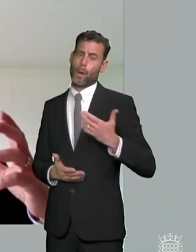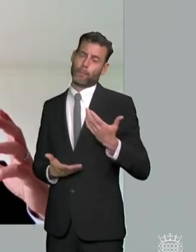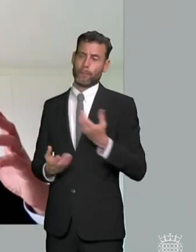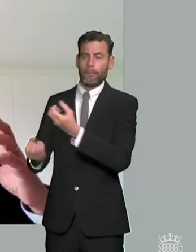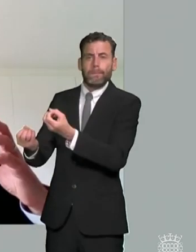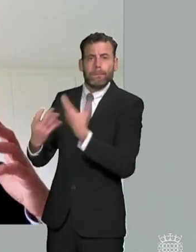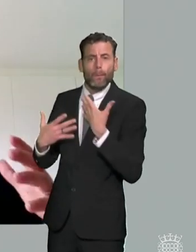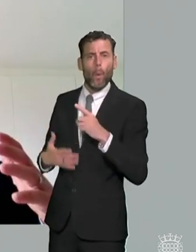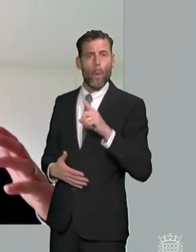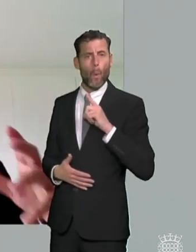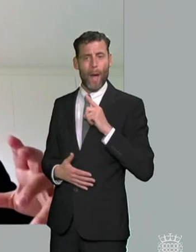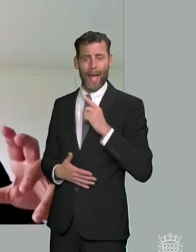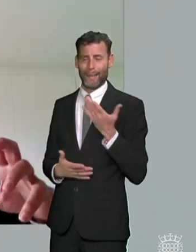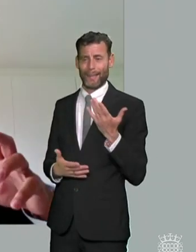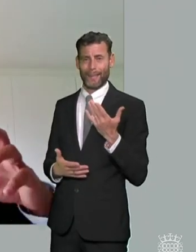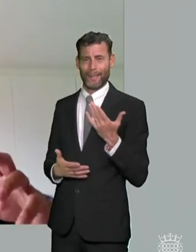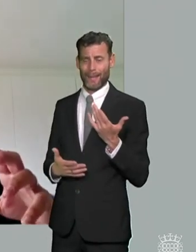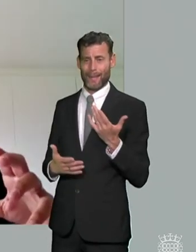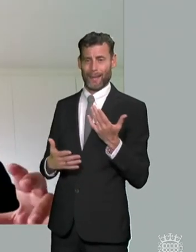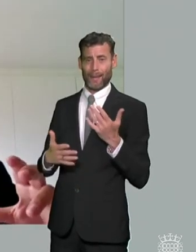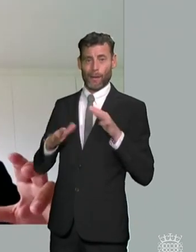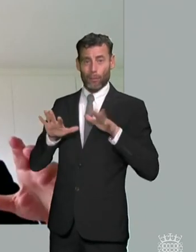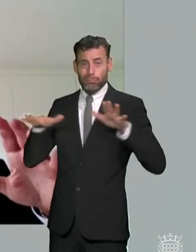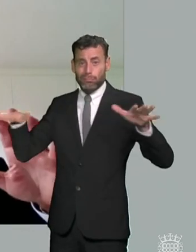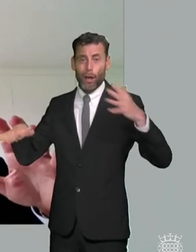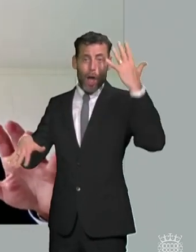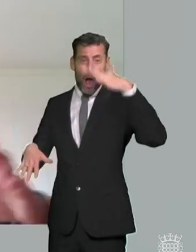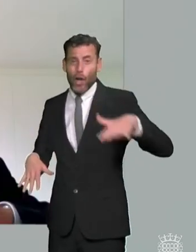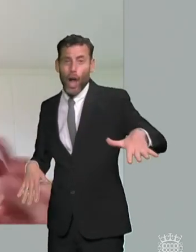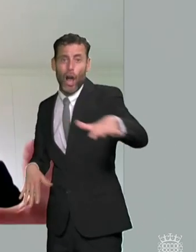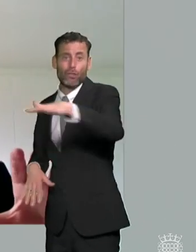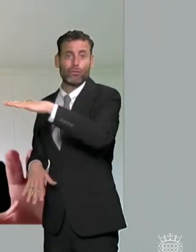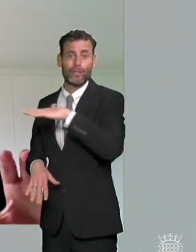where maybe very large vastly populated areas of the country where the range of provision